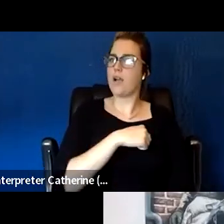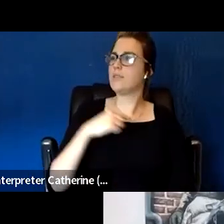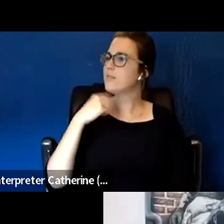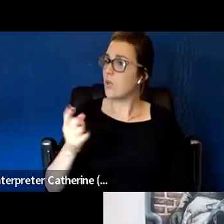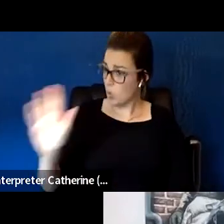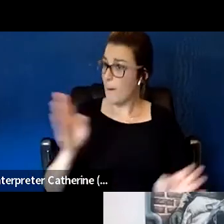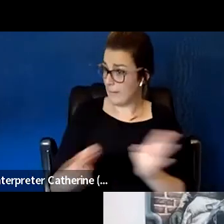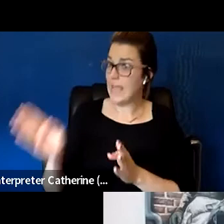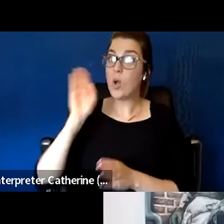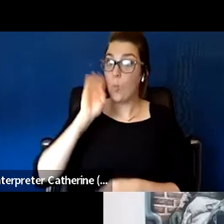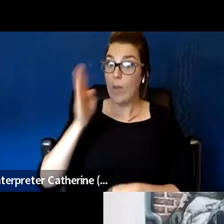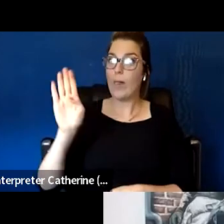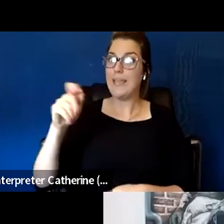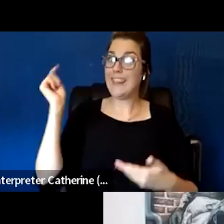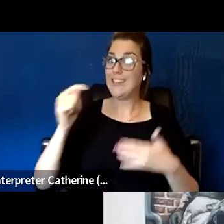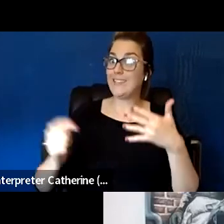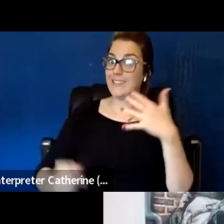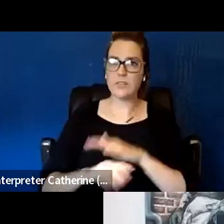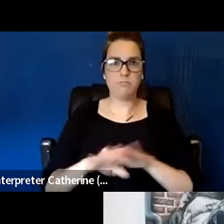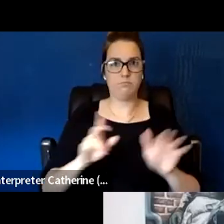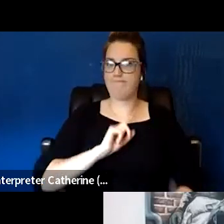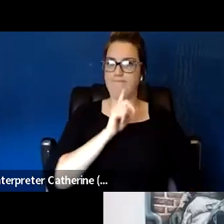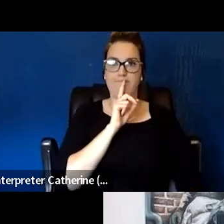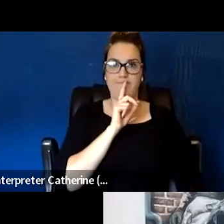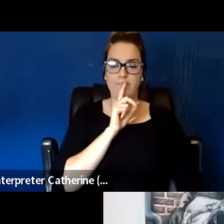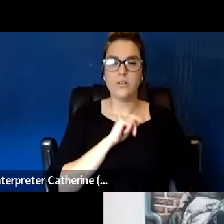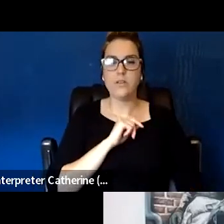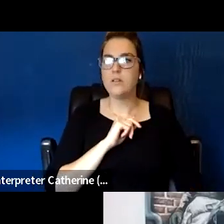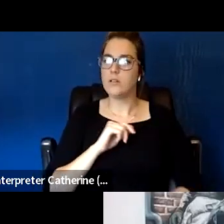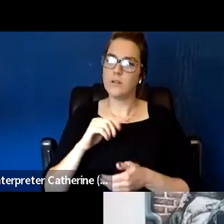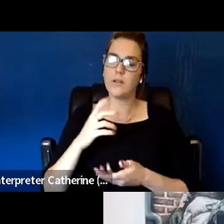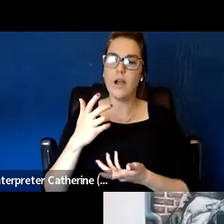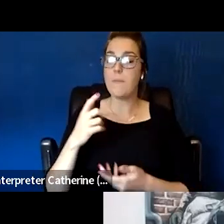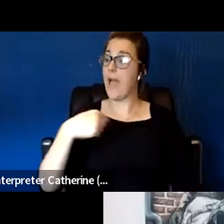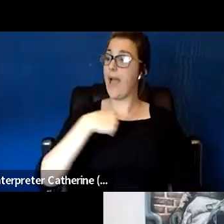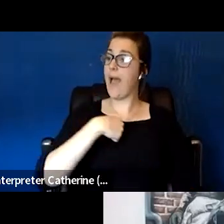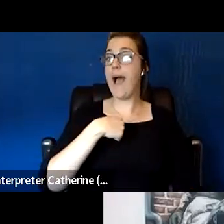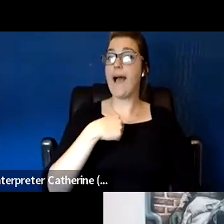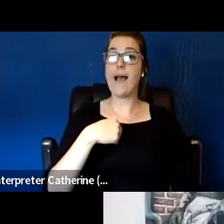to become like what we might view as a productive member of society